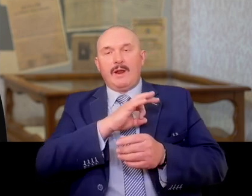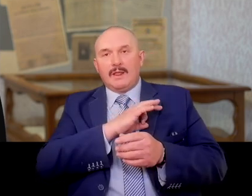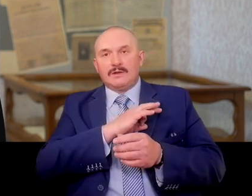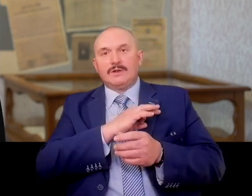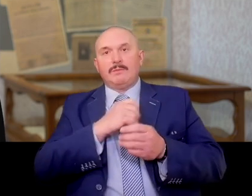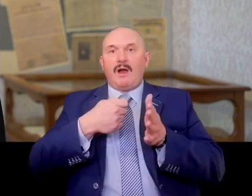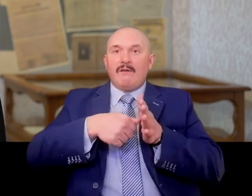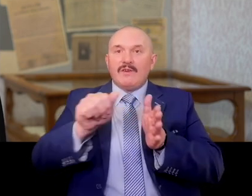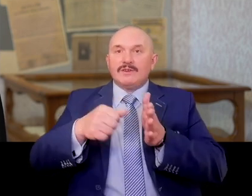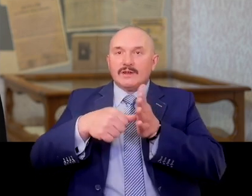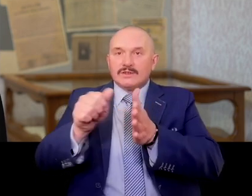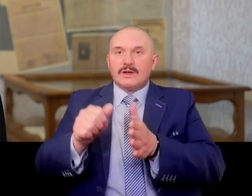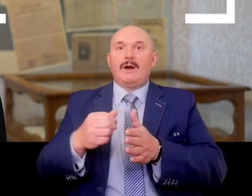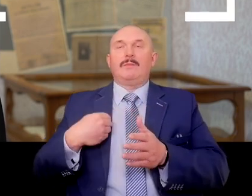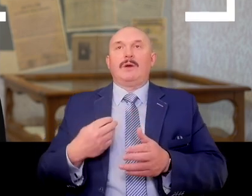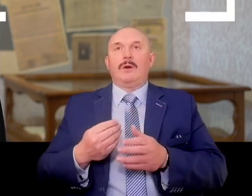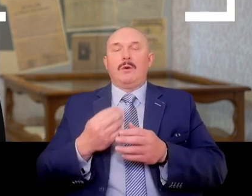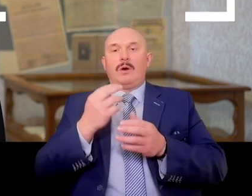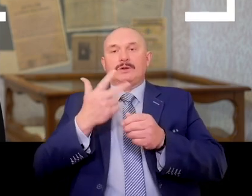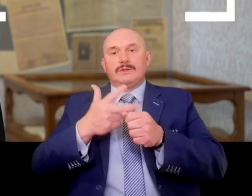Among others in 1936